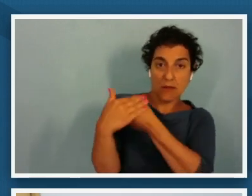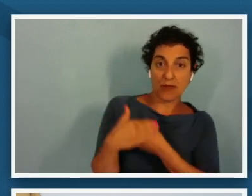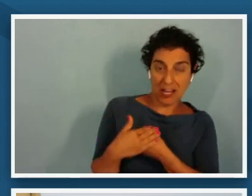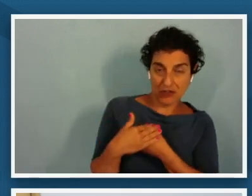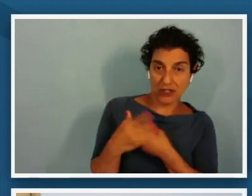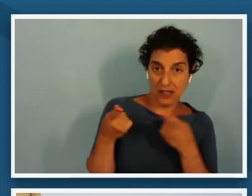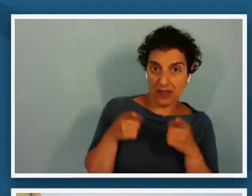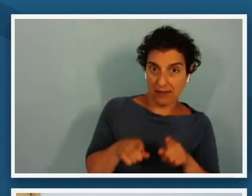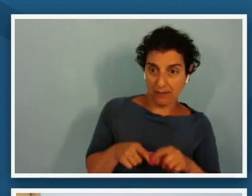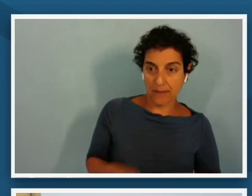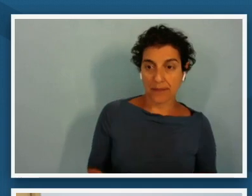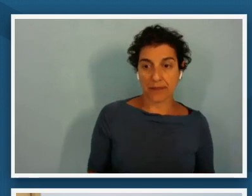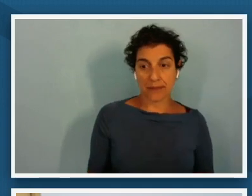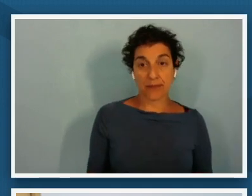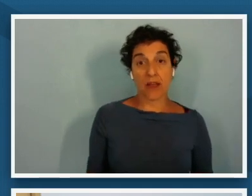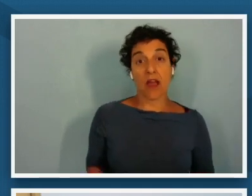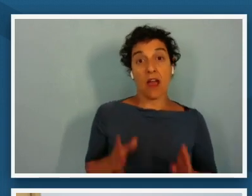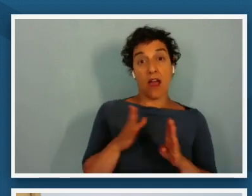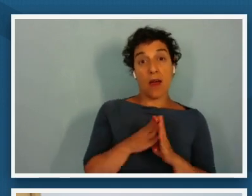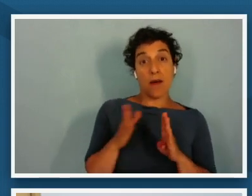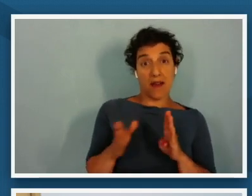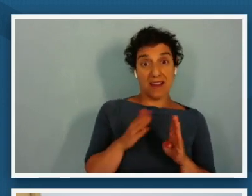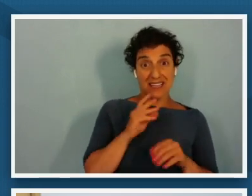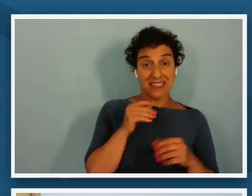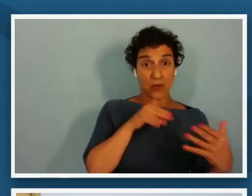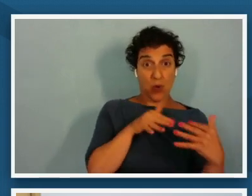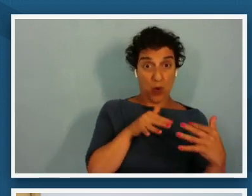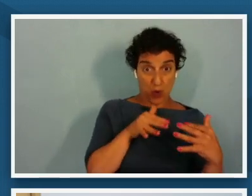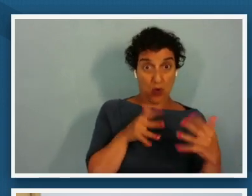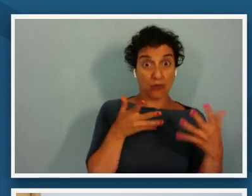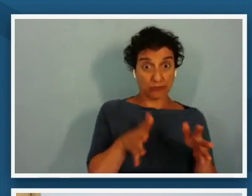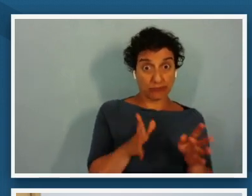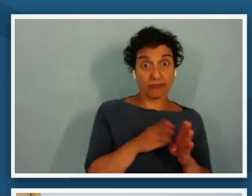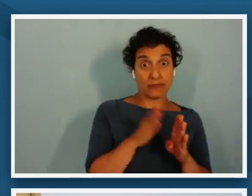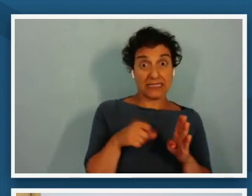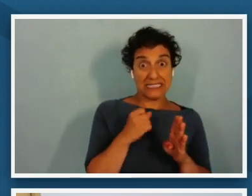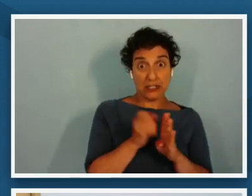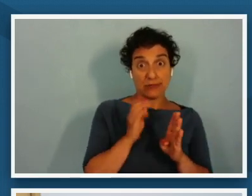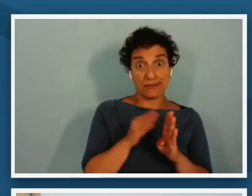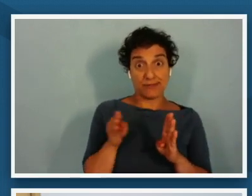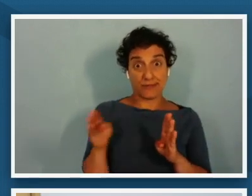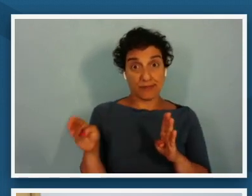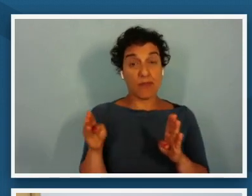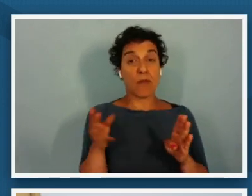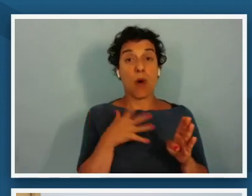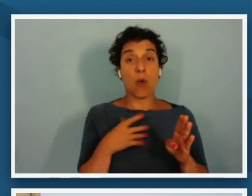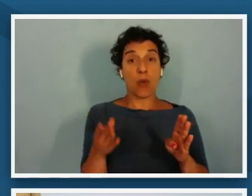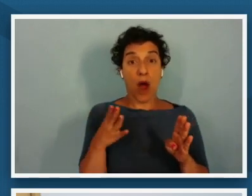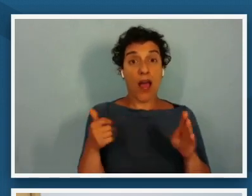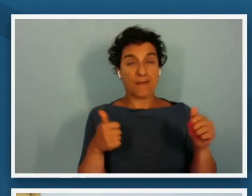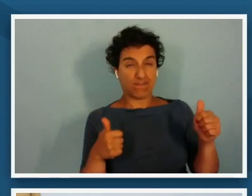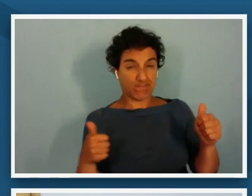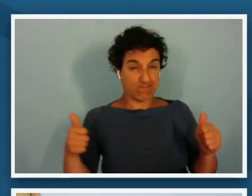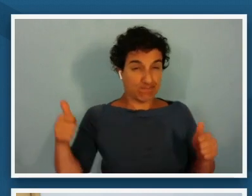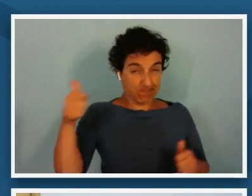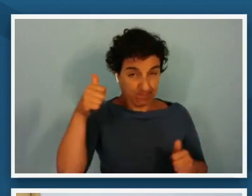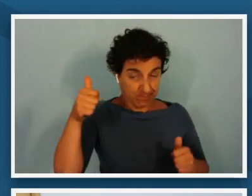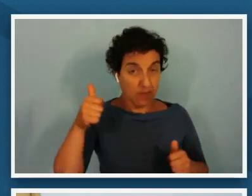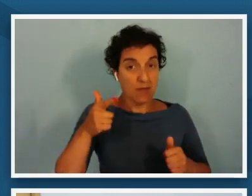as the post-war years progressed there was a re-entrenchment of white domination through economic social and